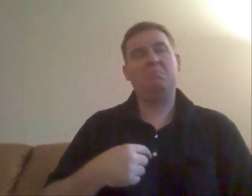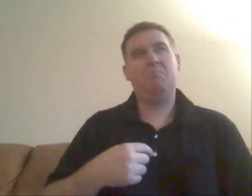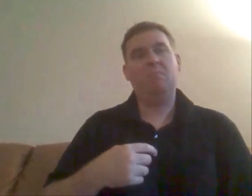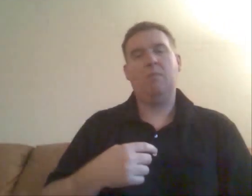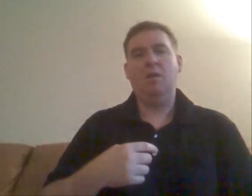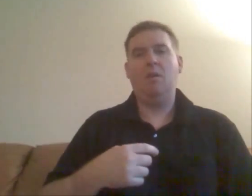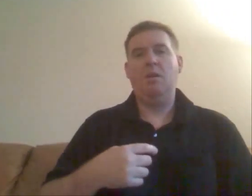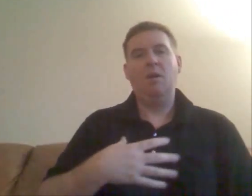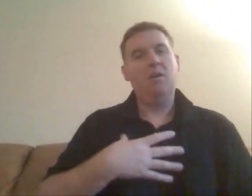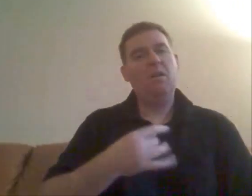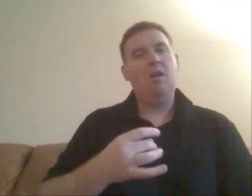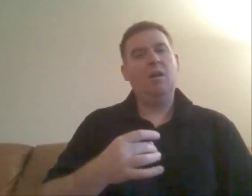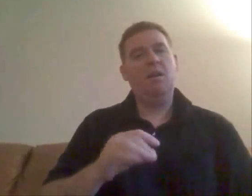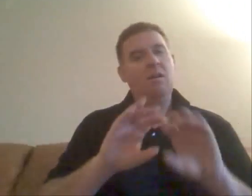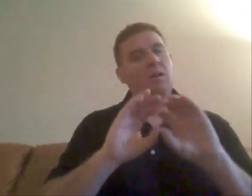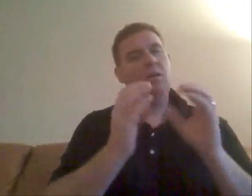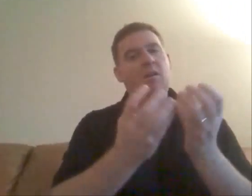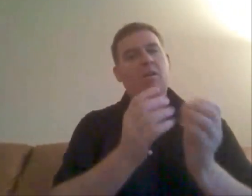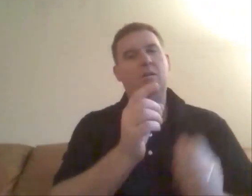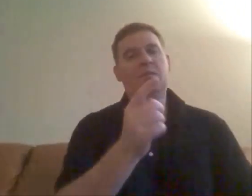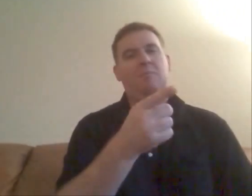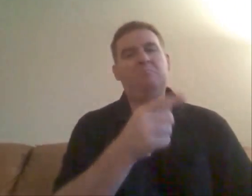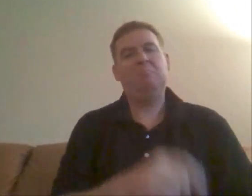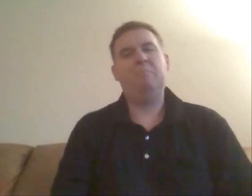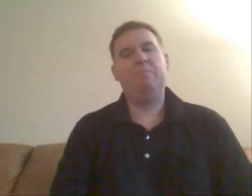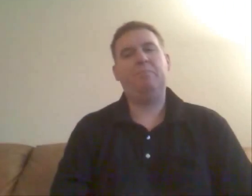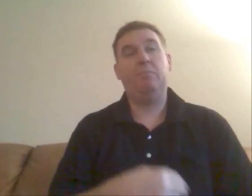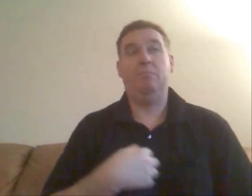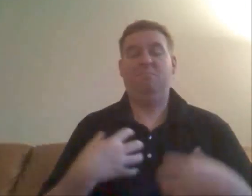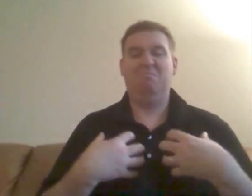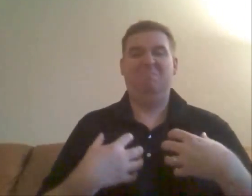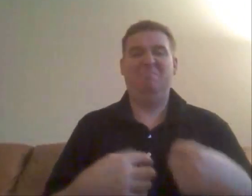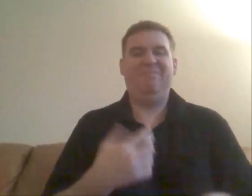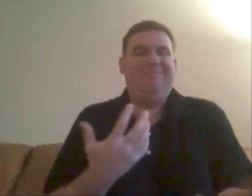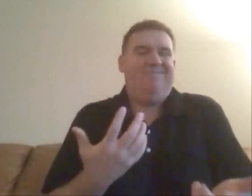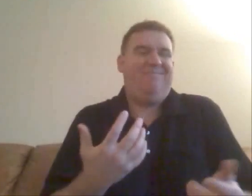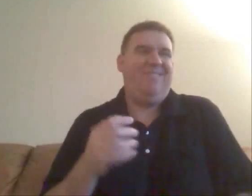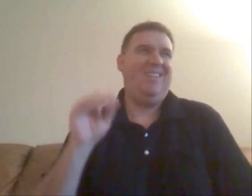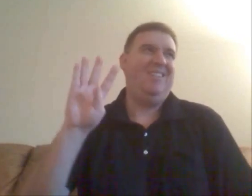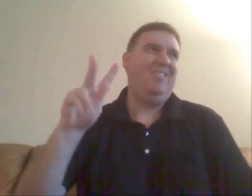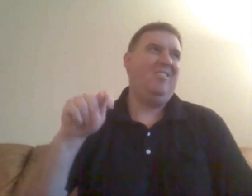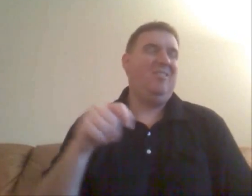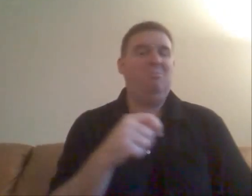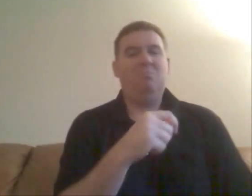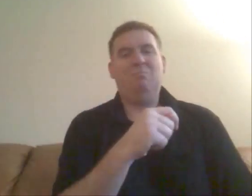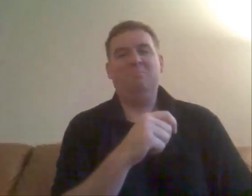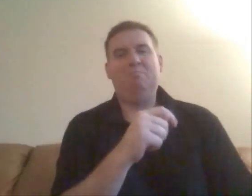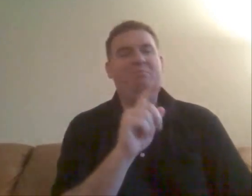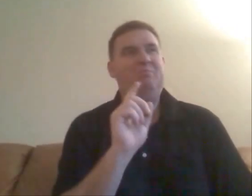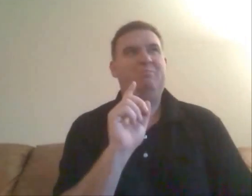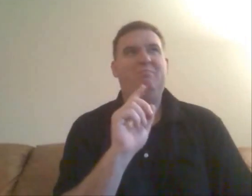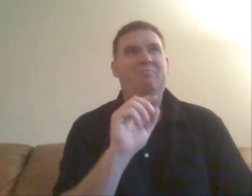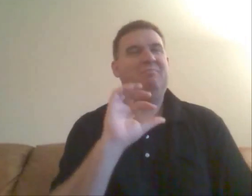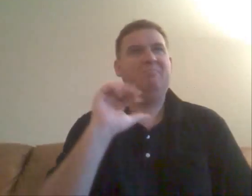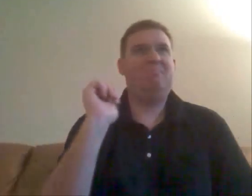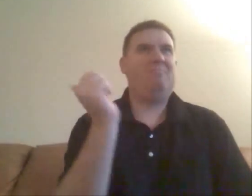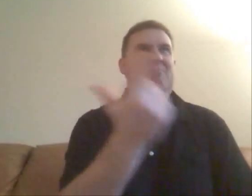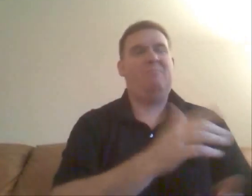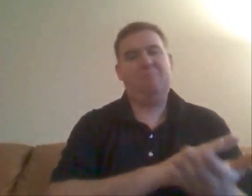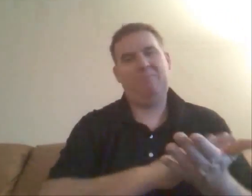I like the group. I was nervous but they were all nice.